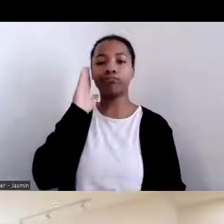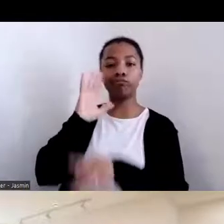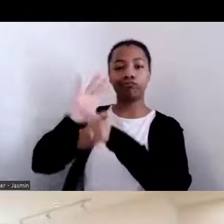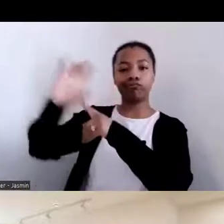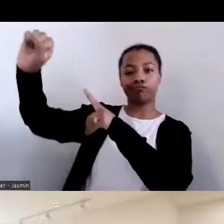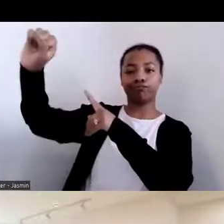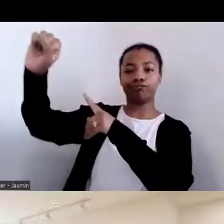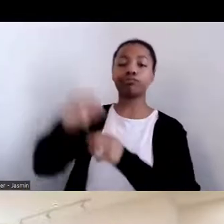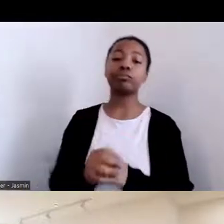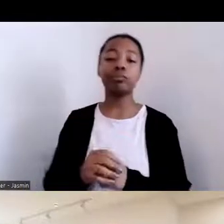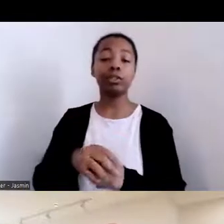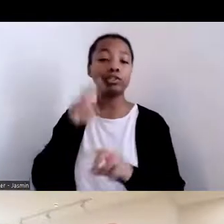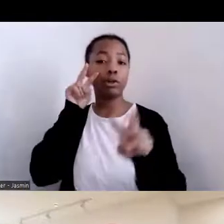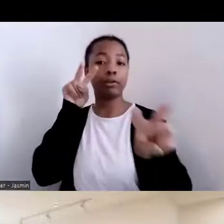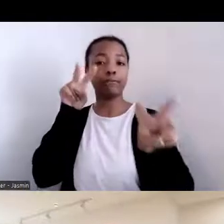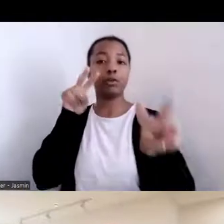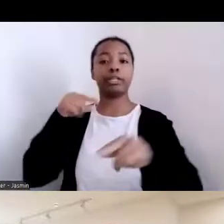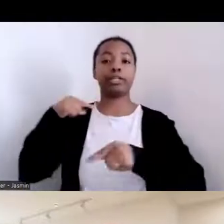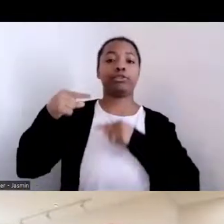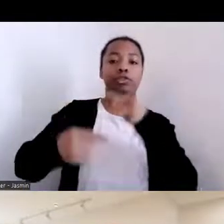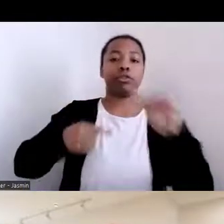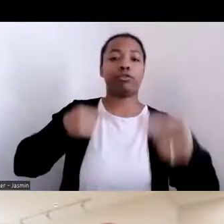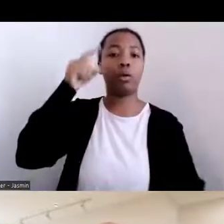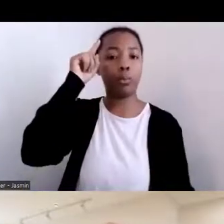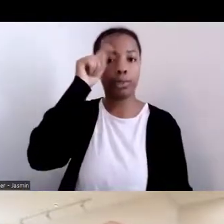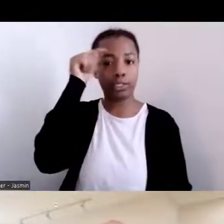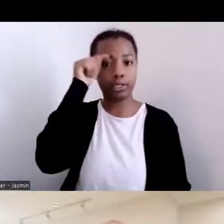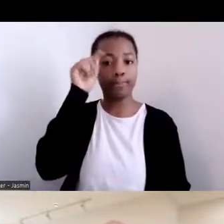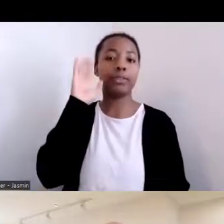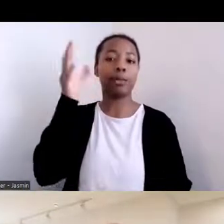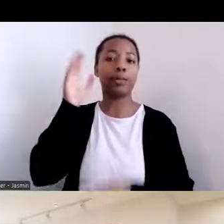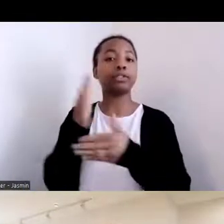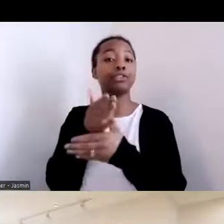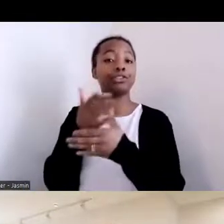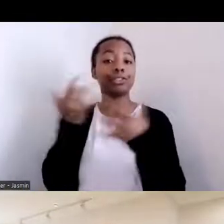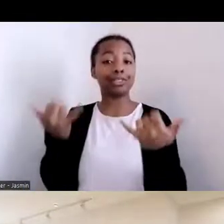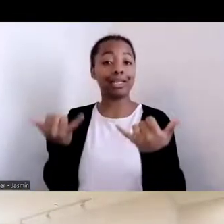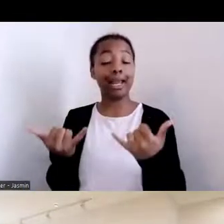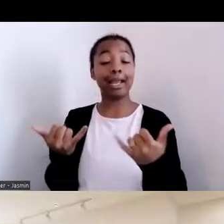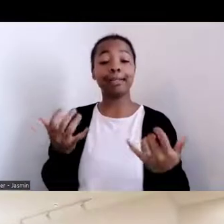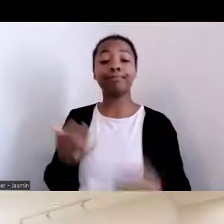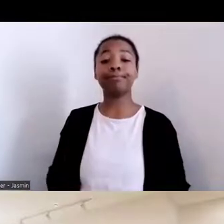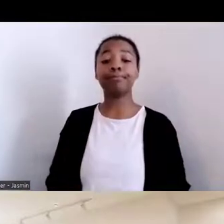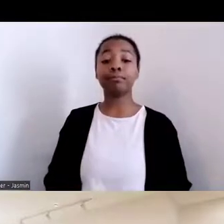that they will share with us today. So on to our speakers.